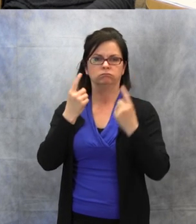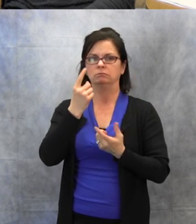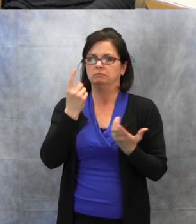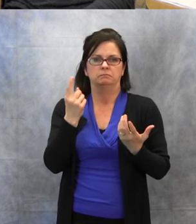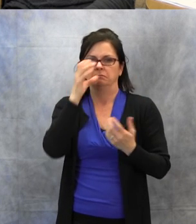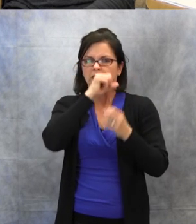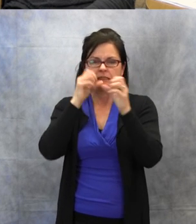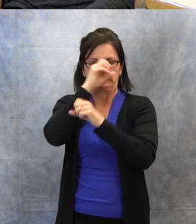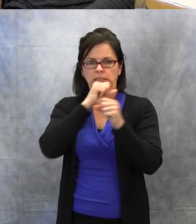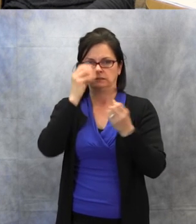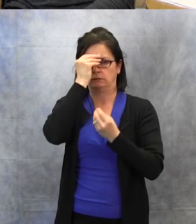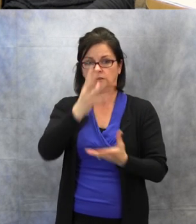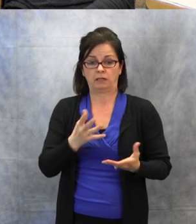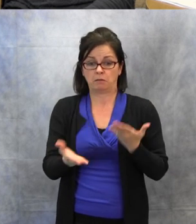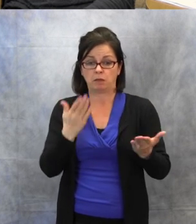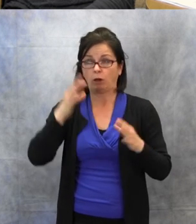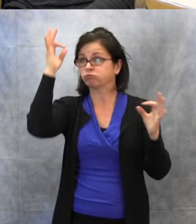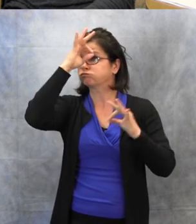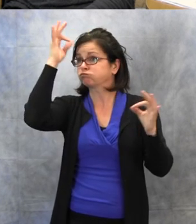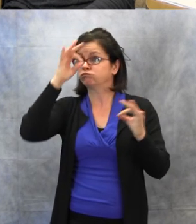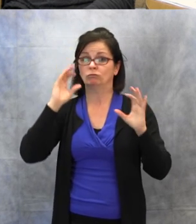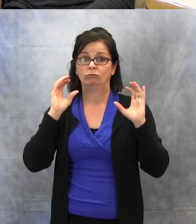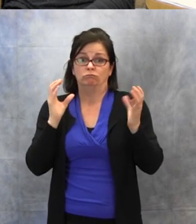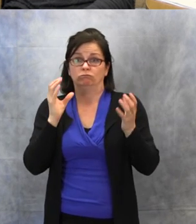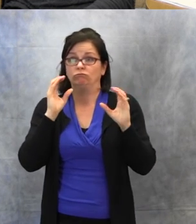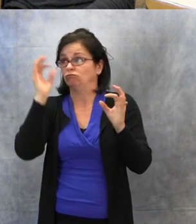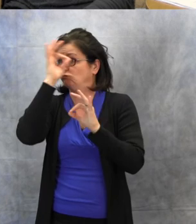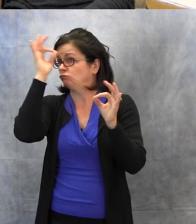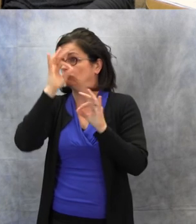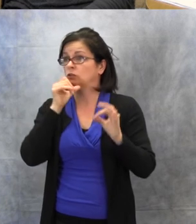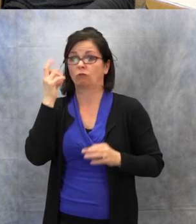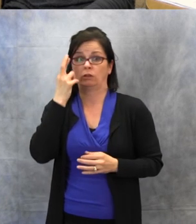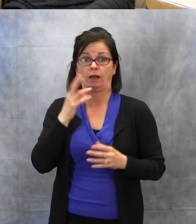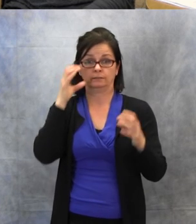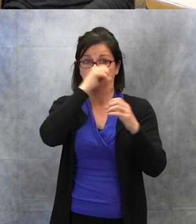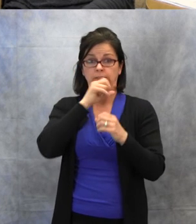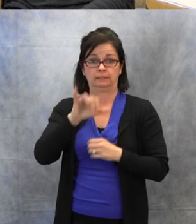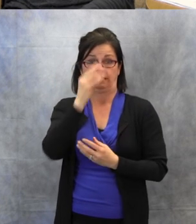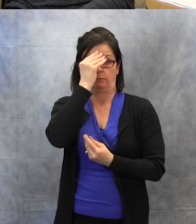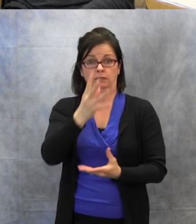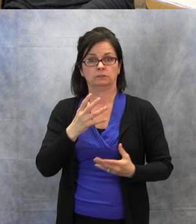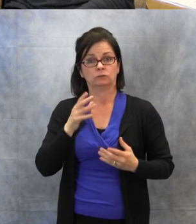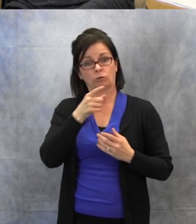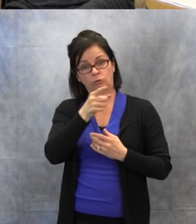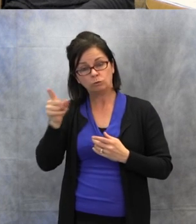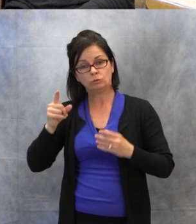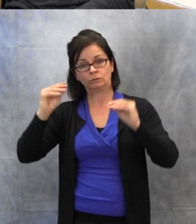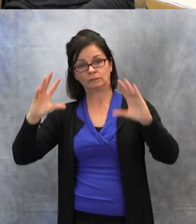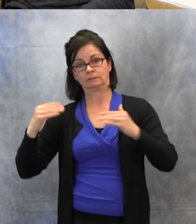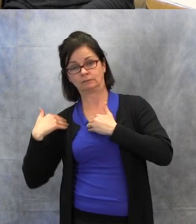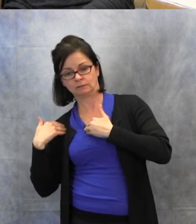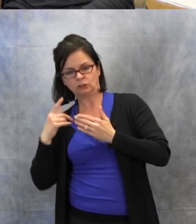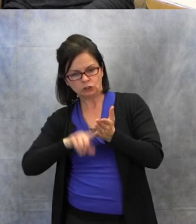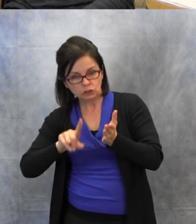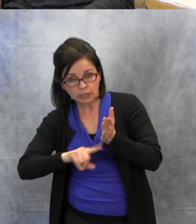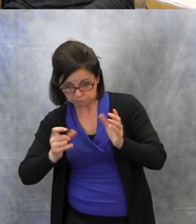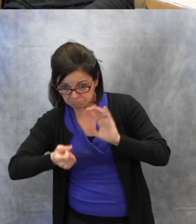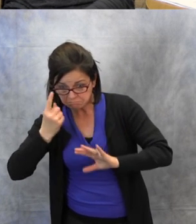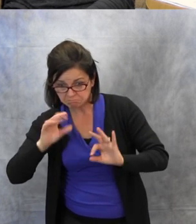and not even realize that they missed it. So make sure you check for understanding. And also you could work out a system